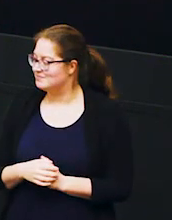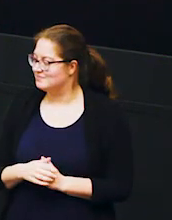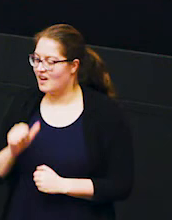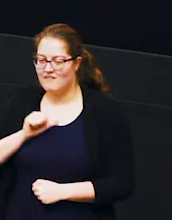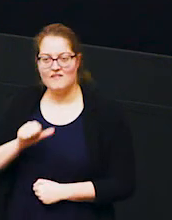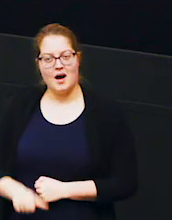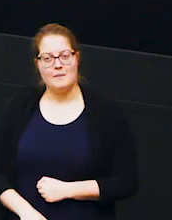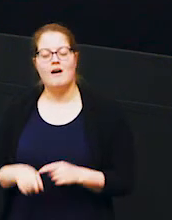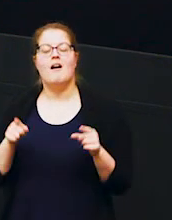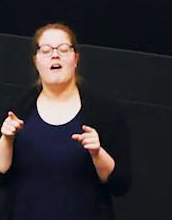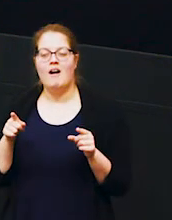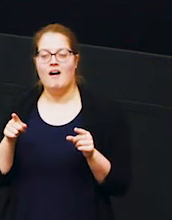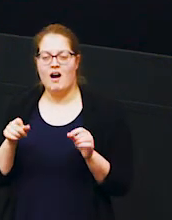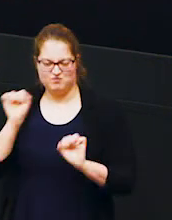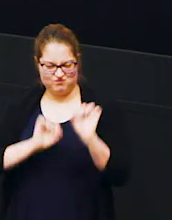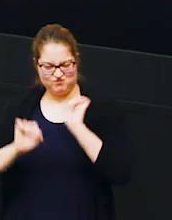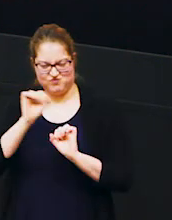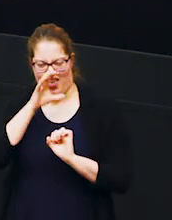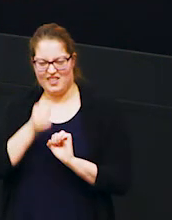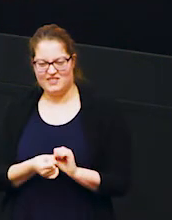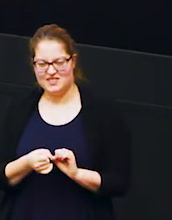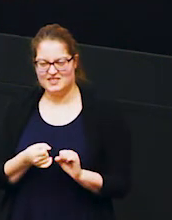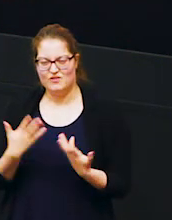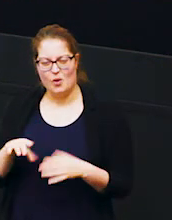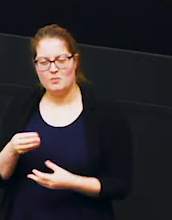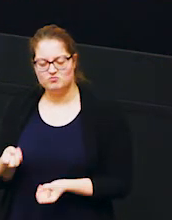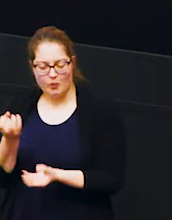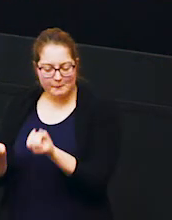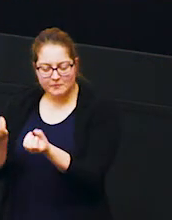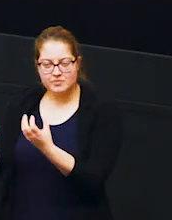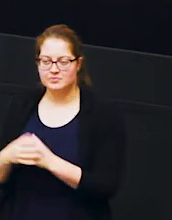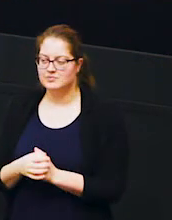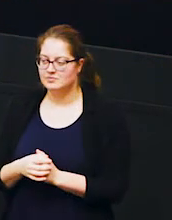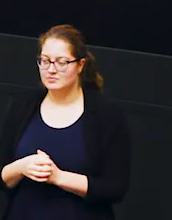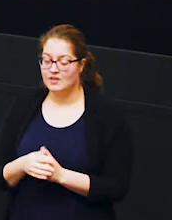to keep elephants out of their crops and the other benefit is that the farmers then can also